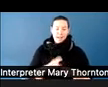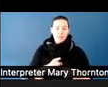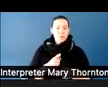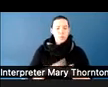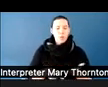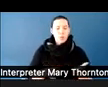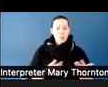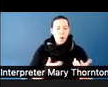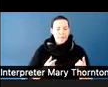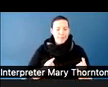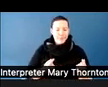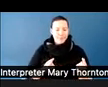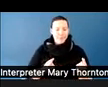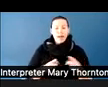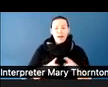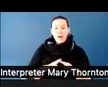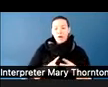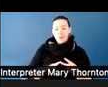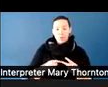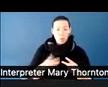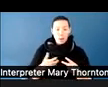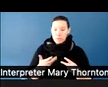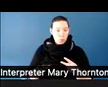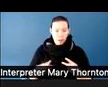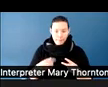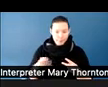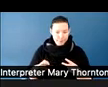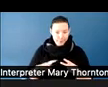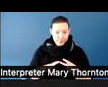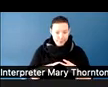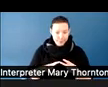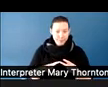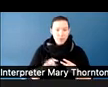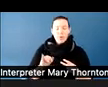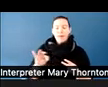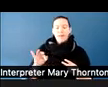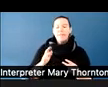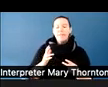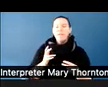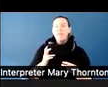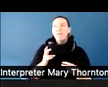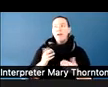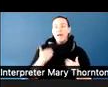So if I work with somebody who I know gets physically escalated--